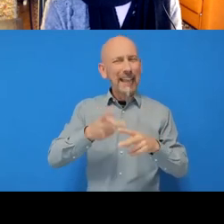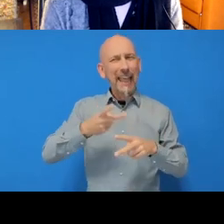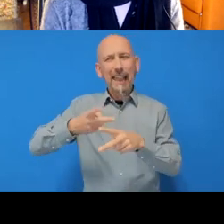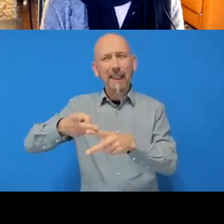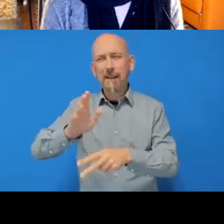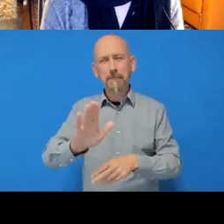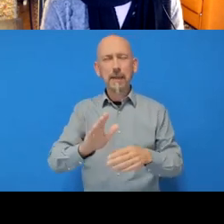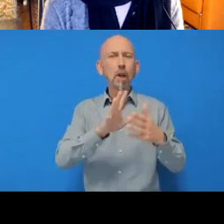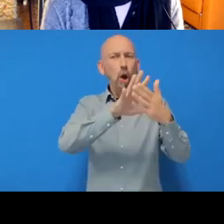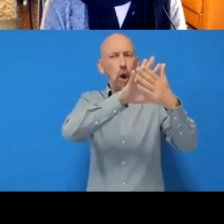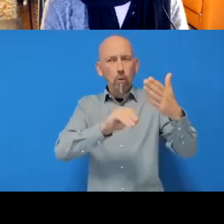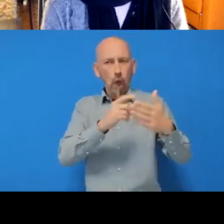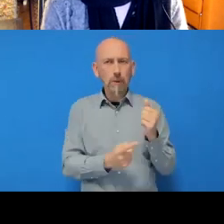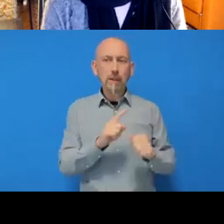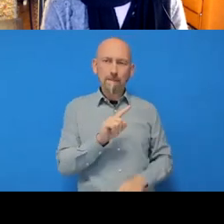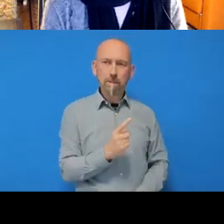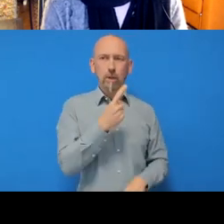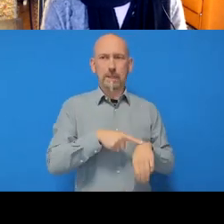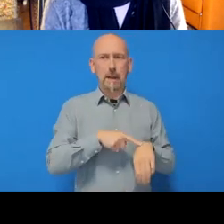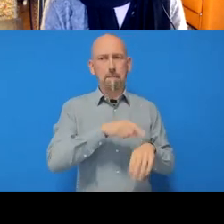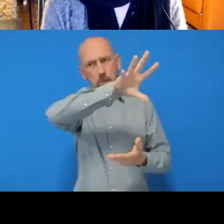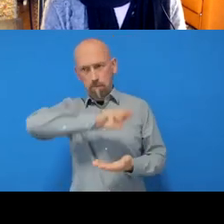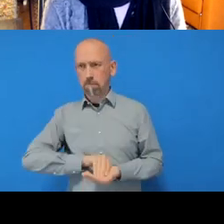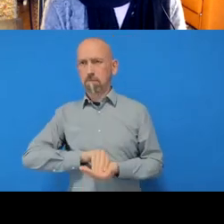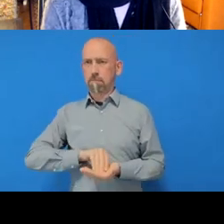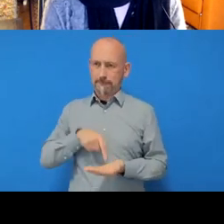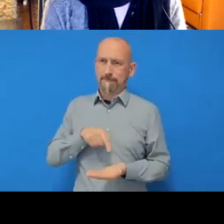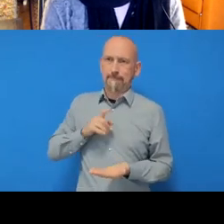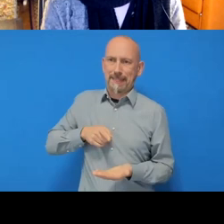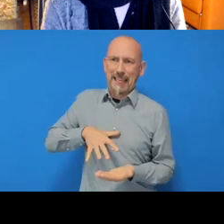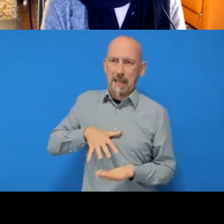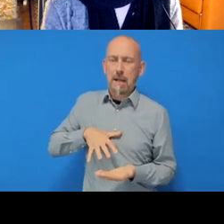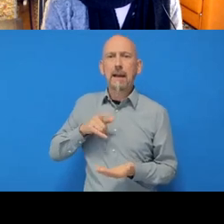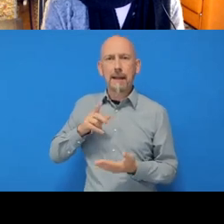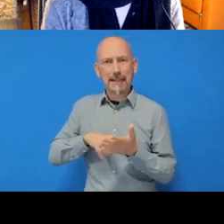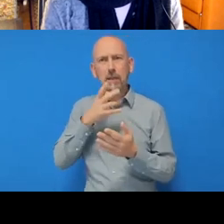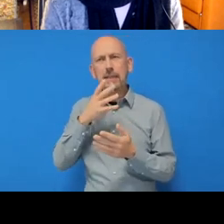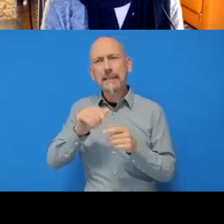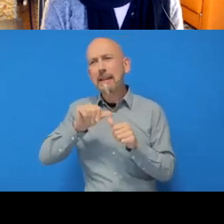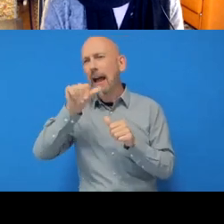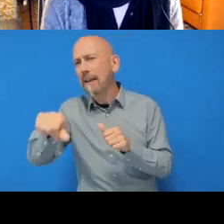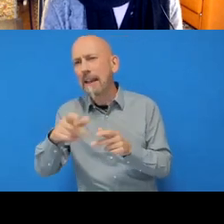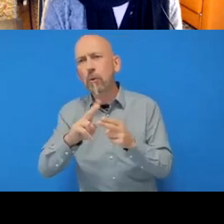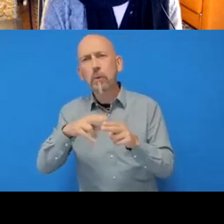and then, like I said, you need to click on this 'fetch origin' thing which is like pulling your changes down from